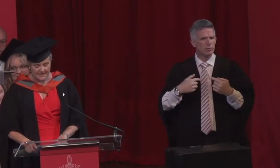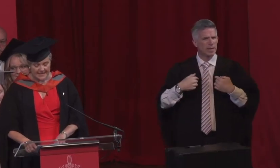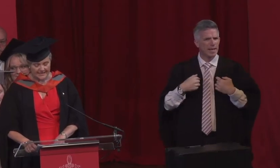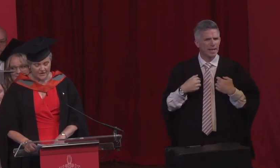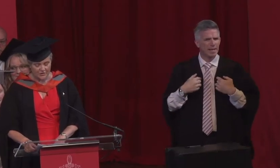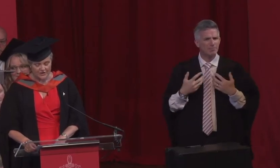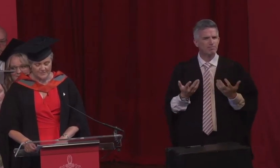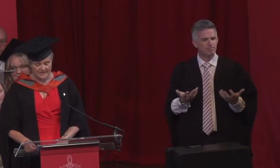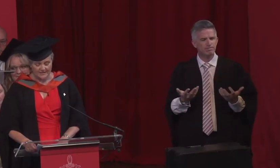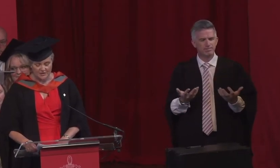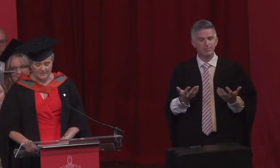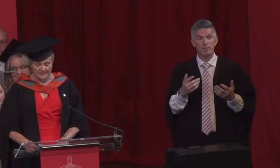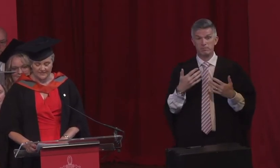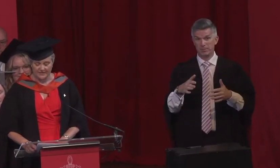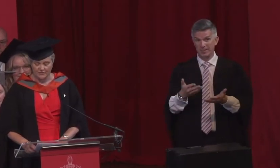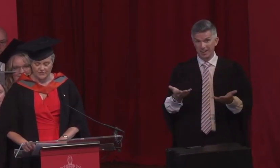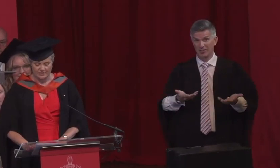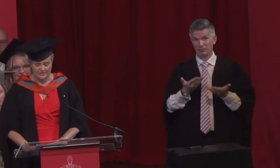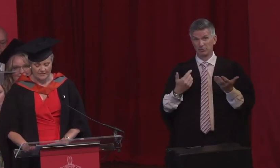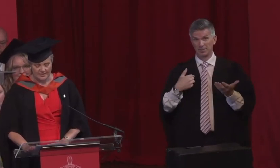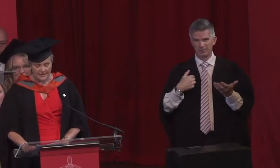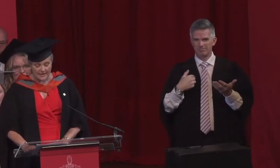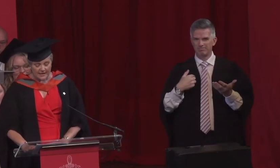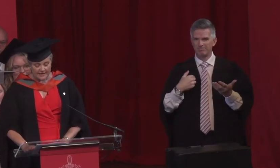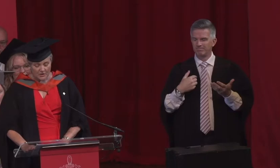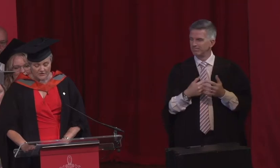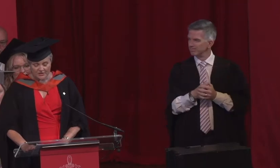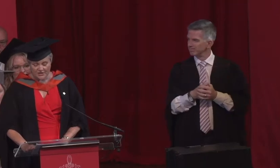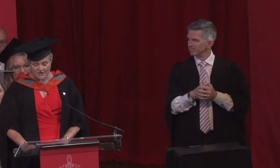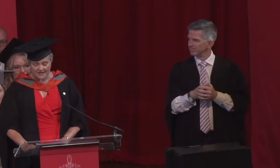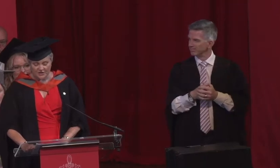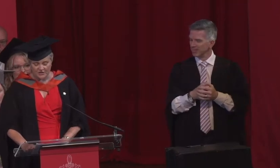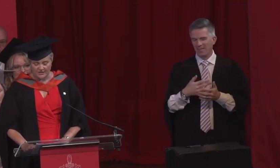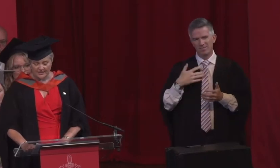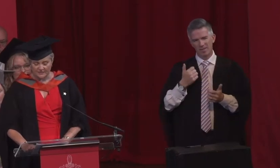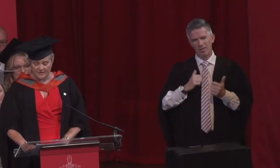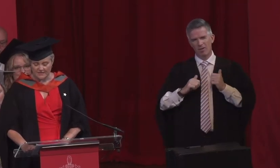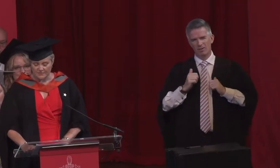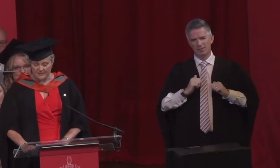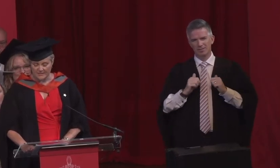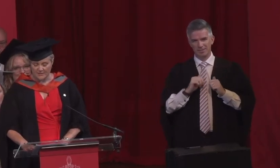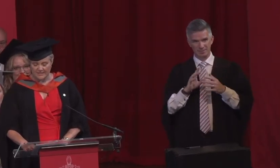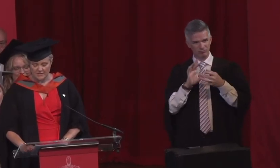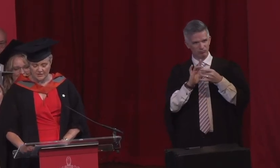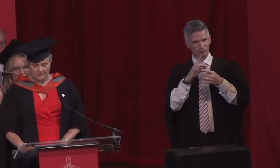It encouraged me to believe I could. I am honoured to share the journey of the class of 2022